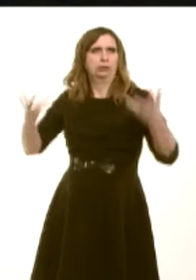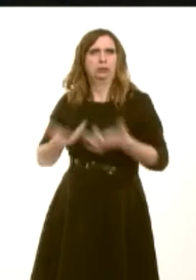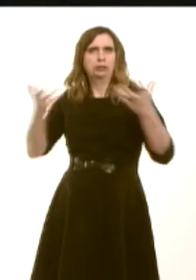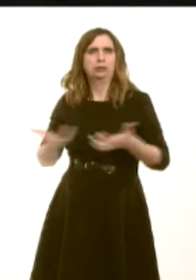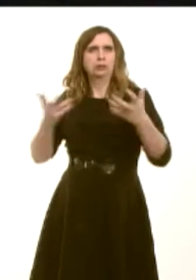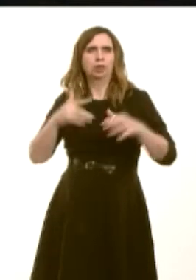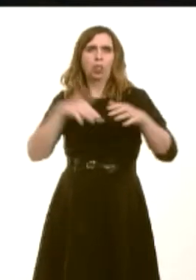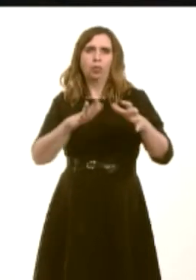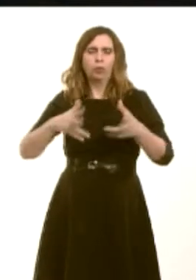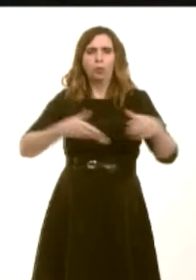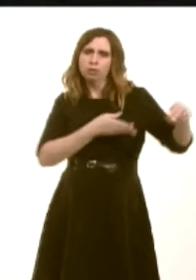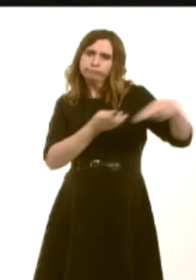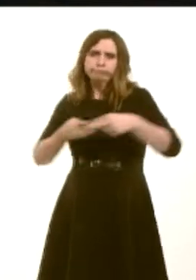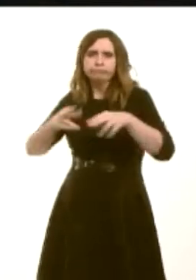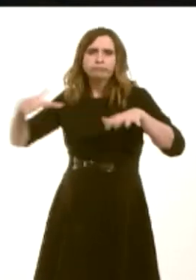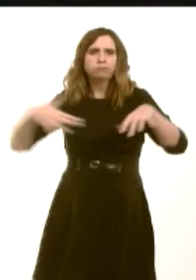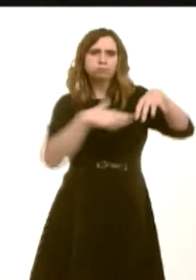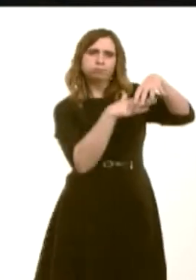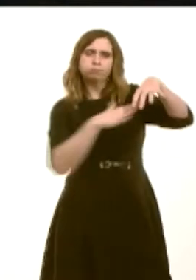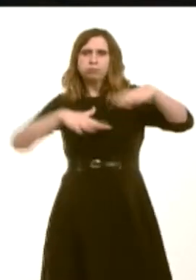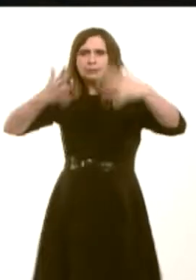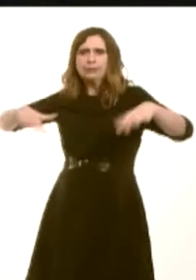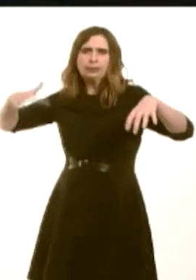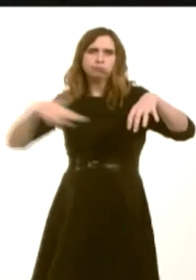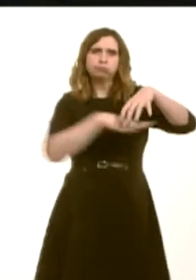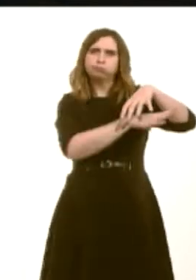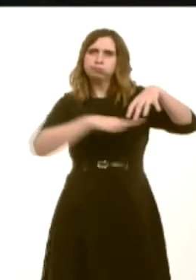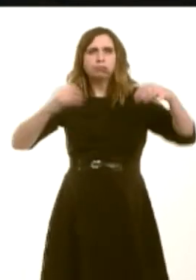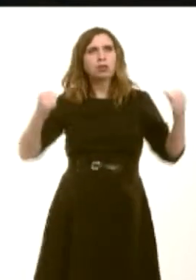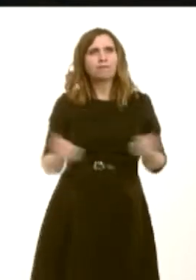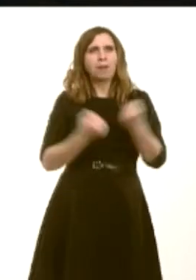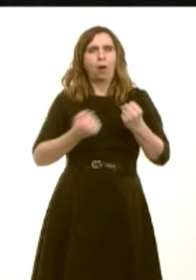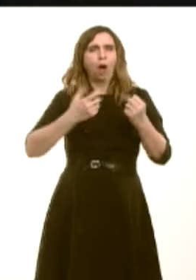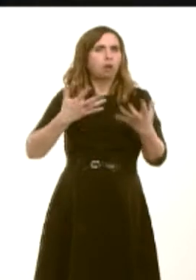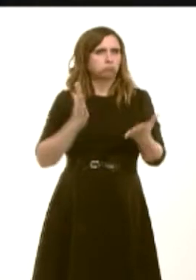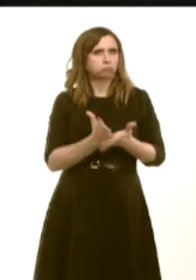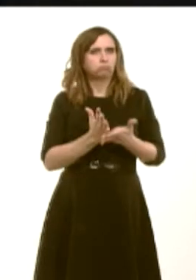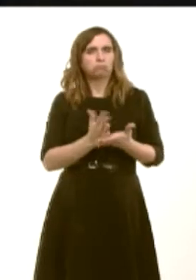of England and Walesís overall power generation. Do you agree with me that these lagoons represent